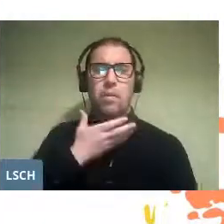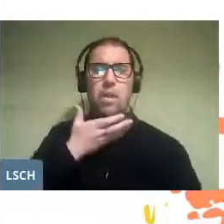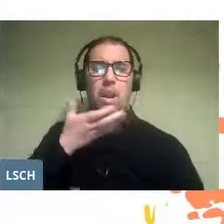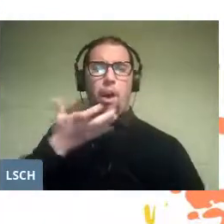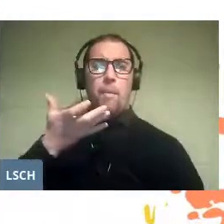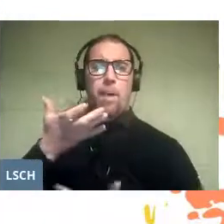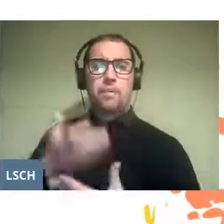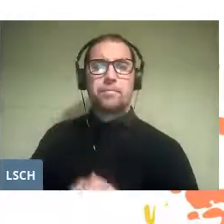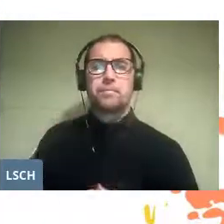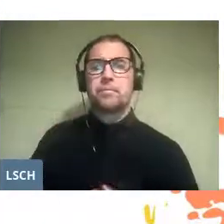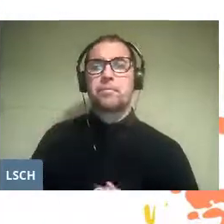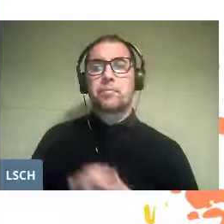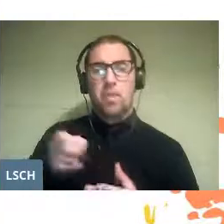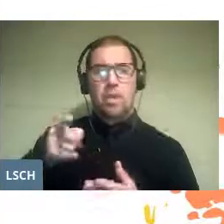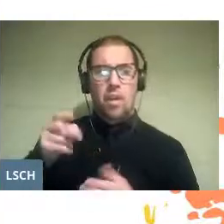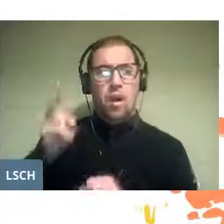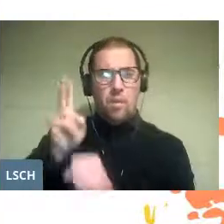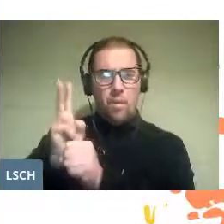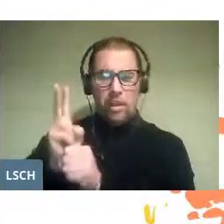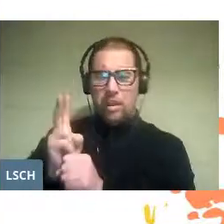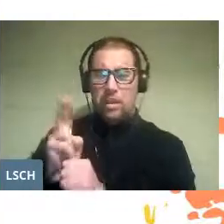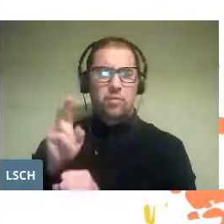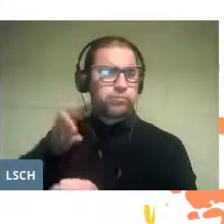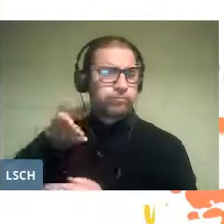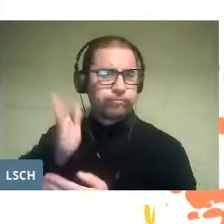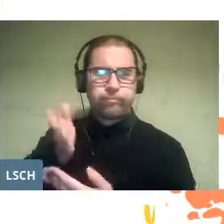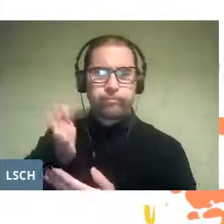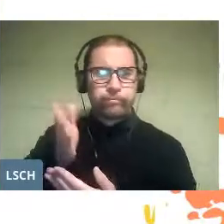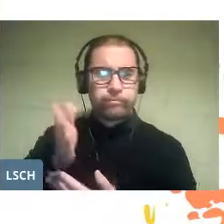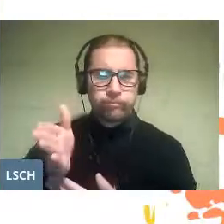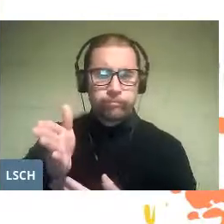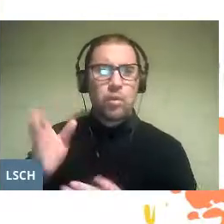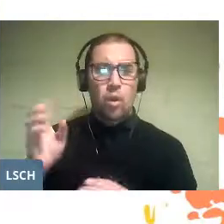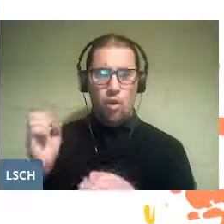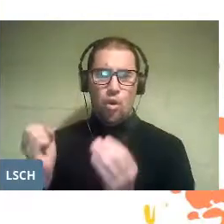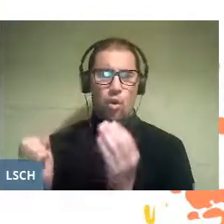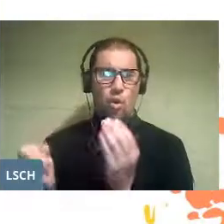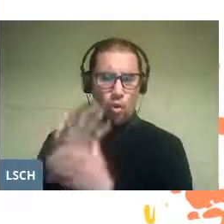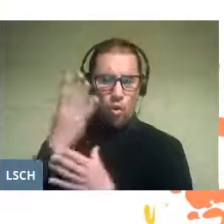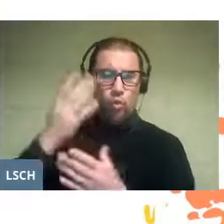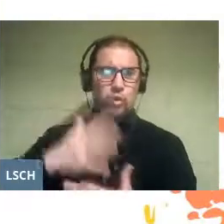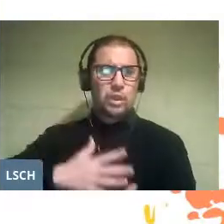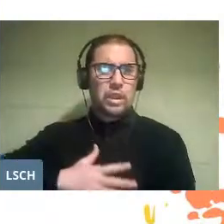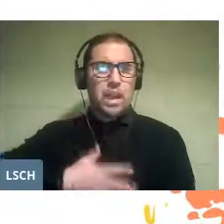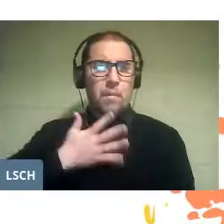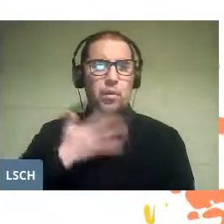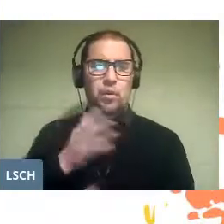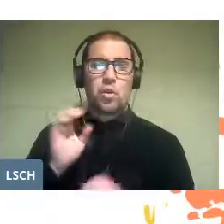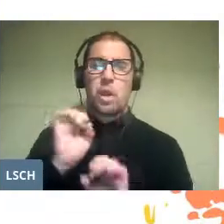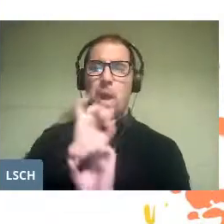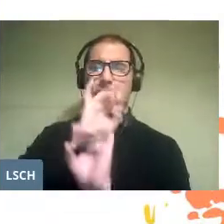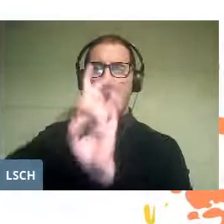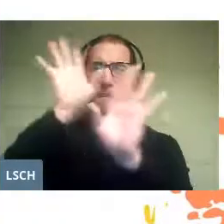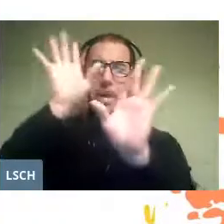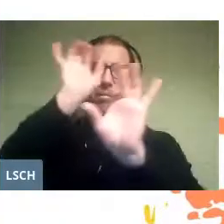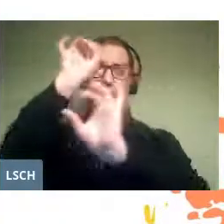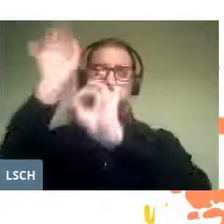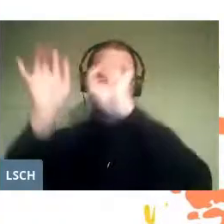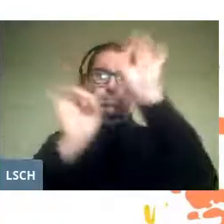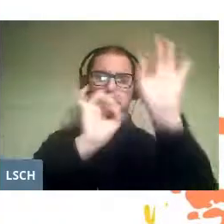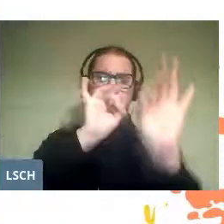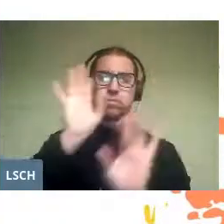A tireless master, full of light and emotion, who shines like a star in the sky.